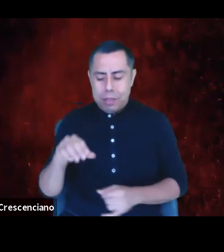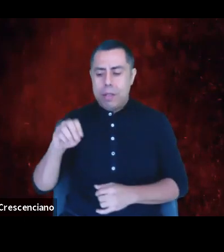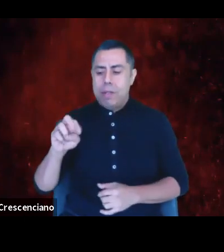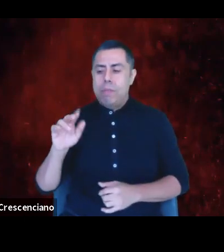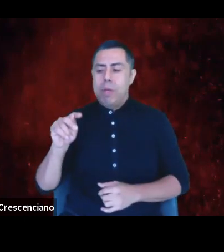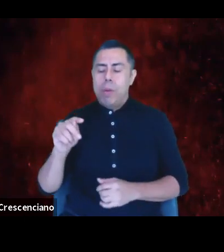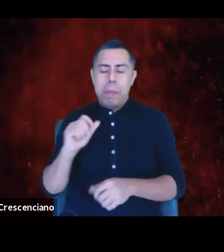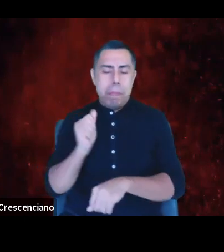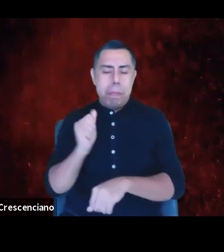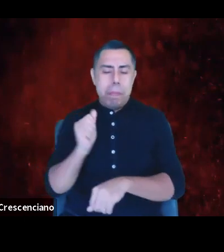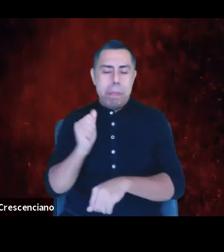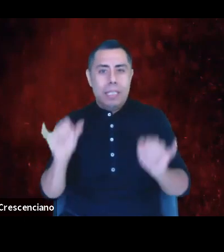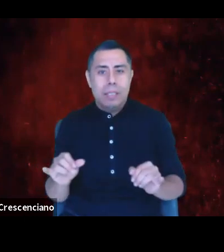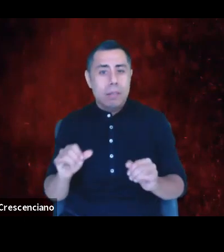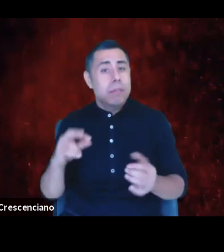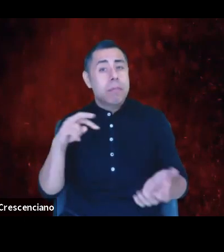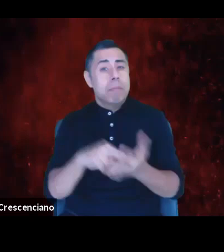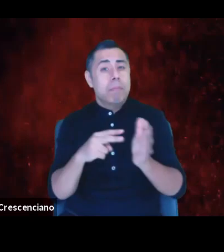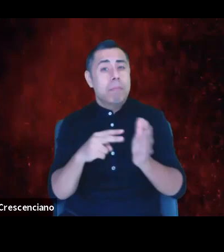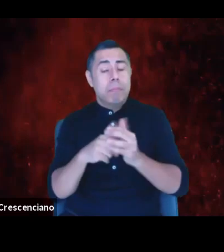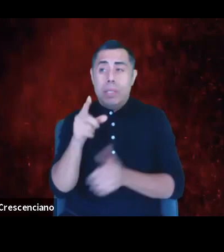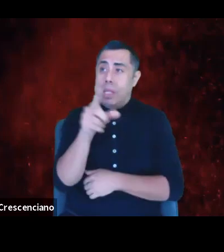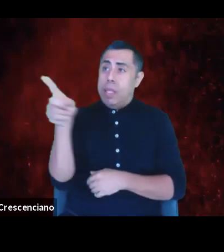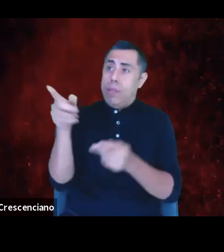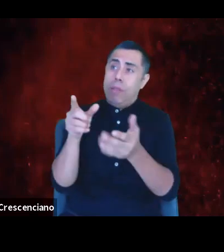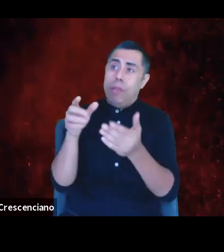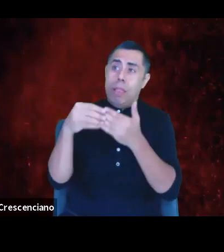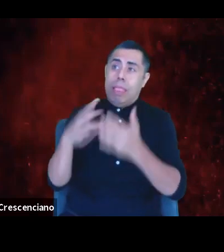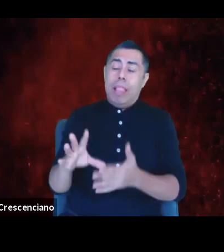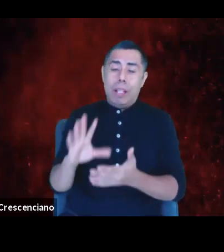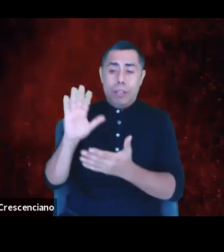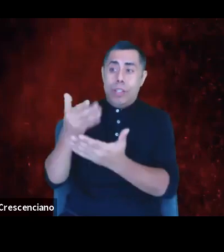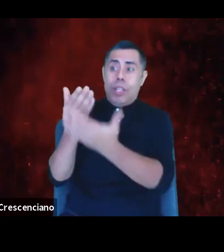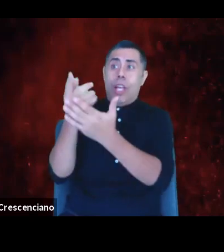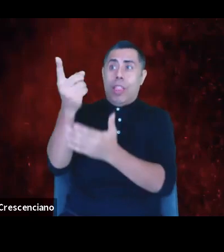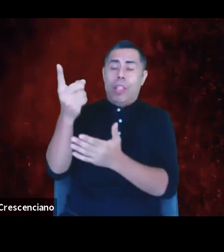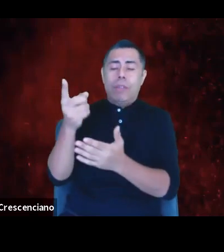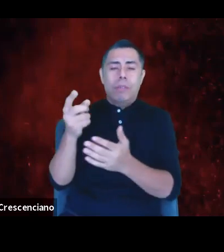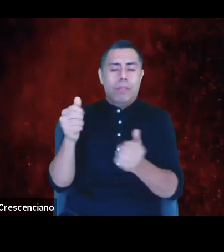at their positions under-qualified to lead us in the direction we all want to be led.